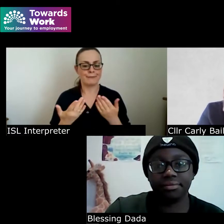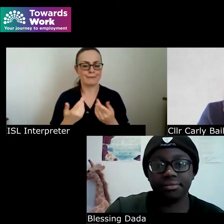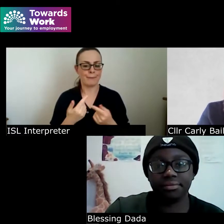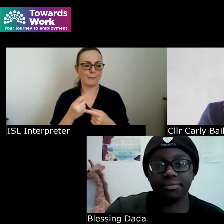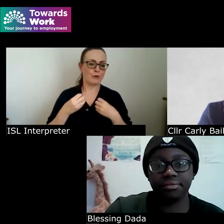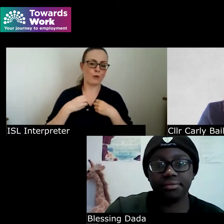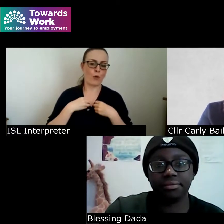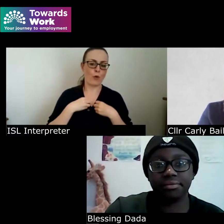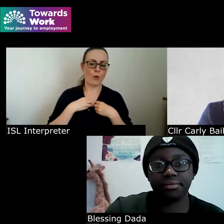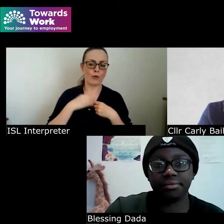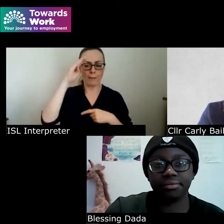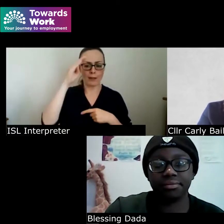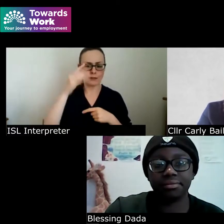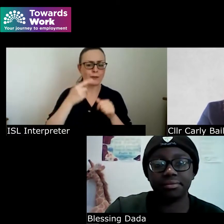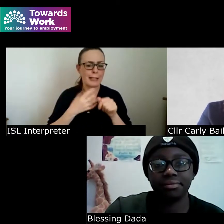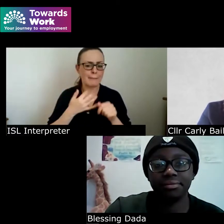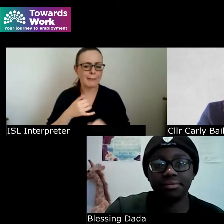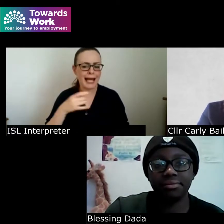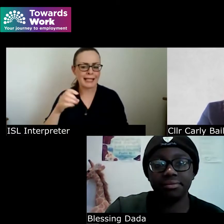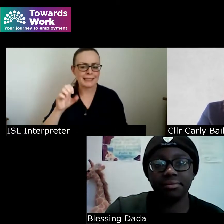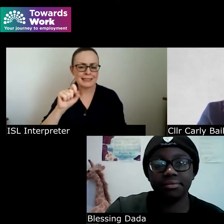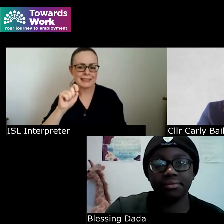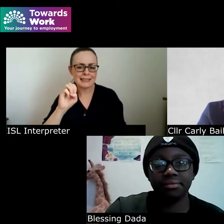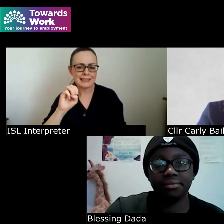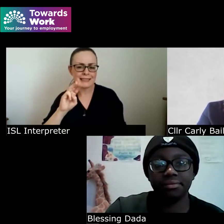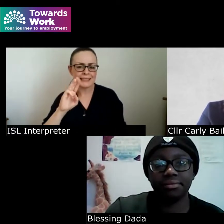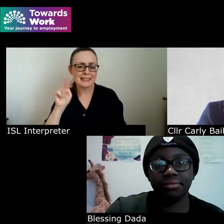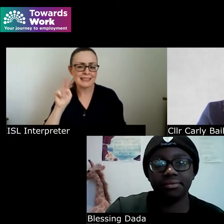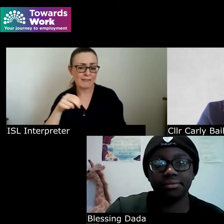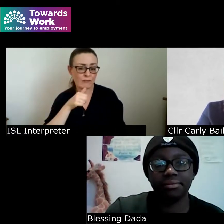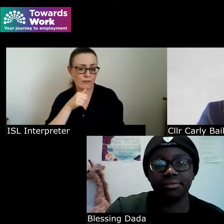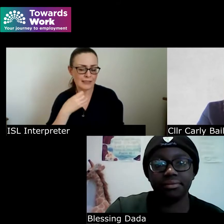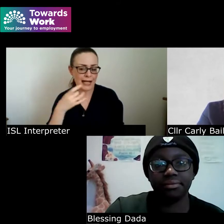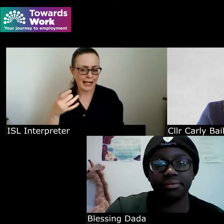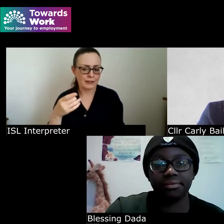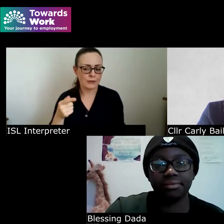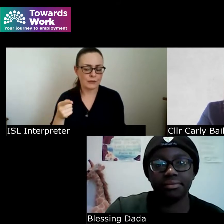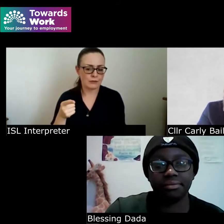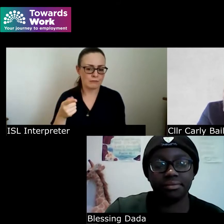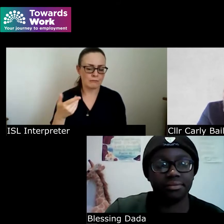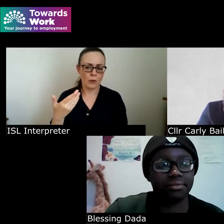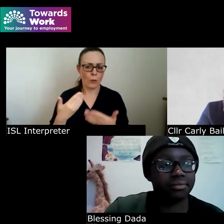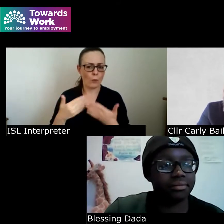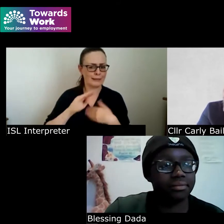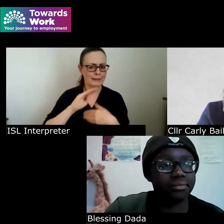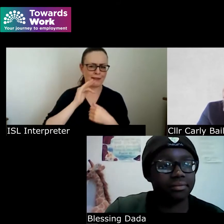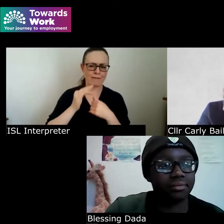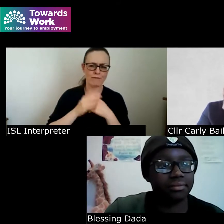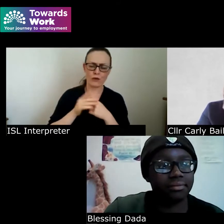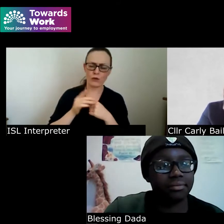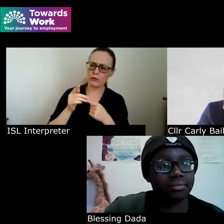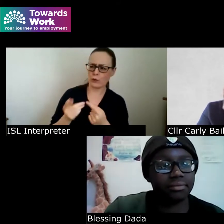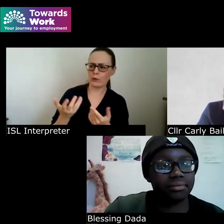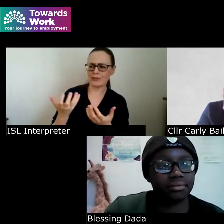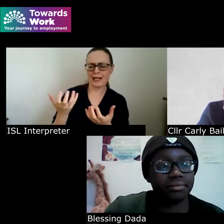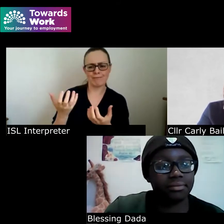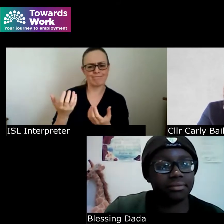to you Stephen on this one first what does it mean to you to have been able to do that to go through